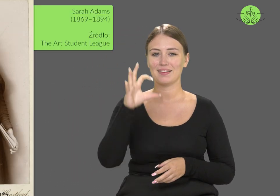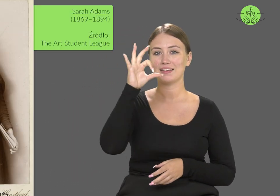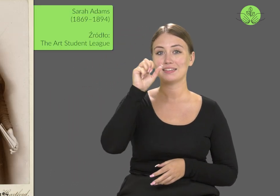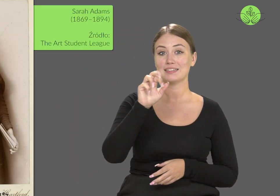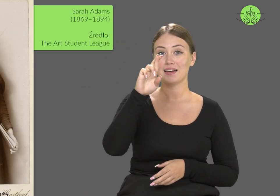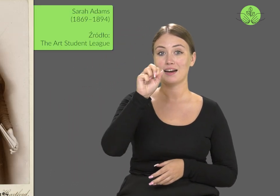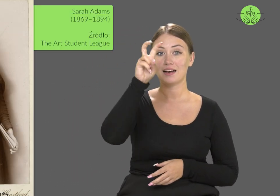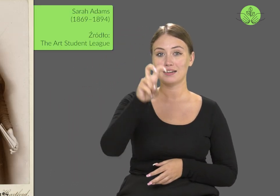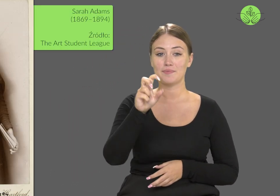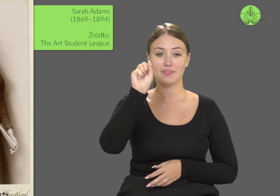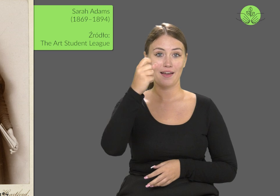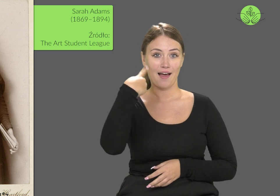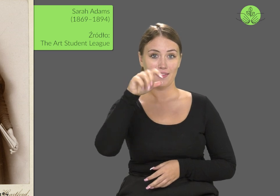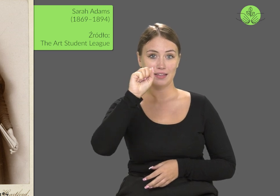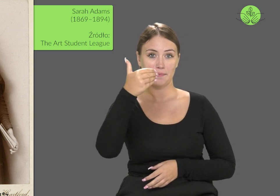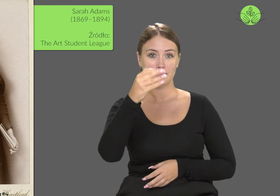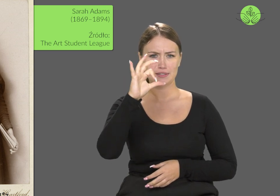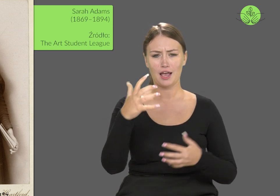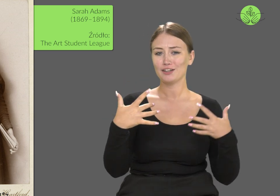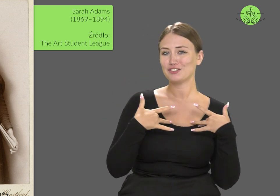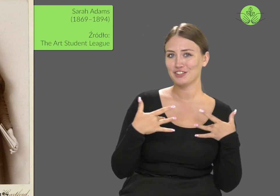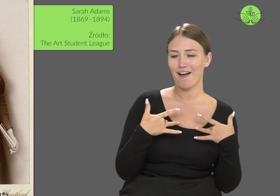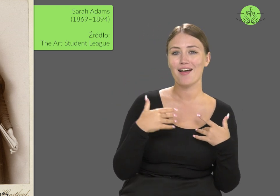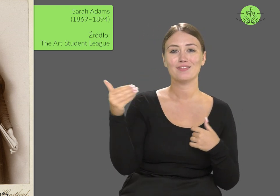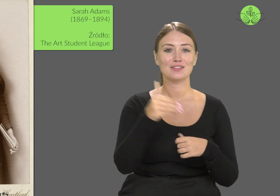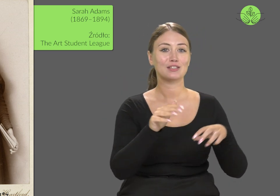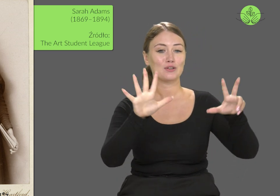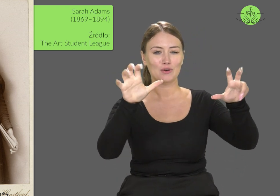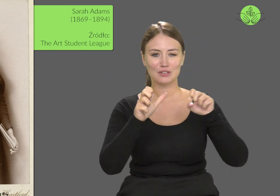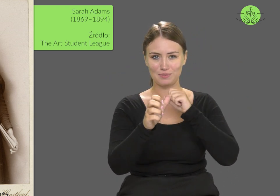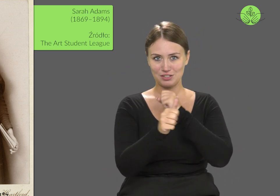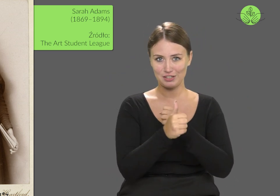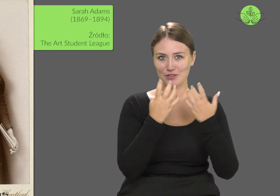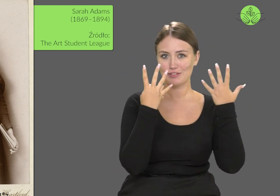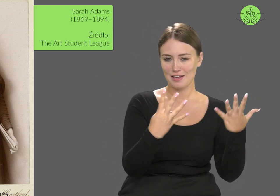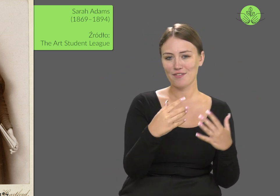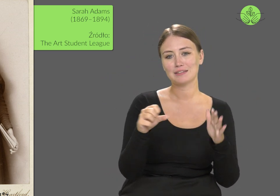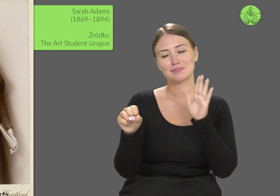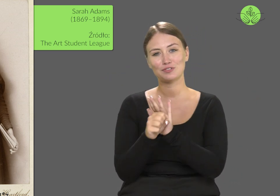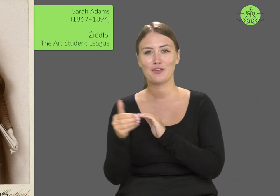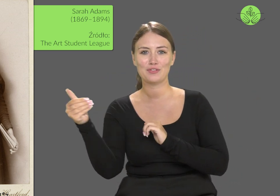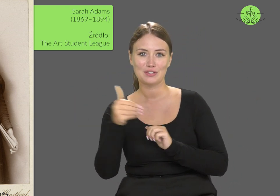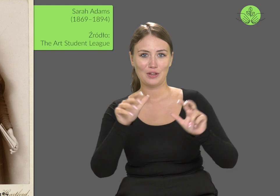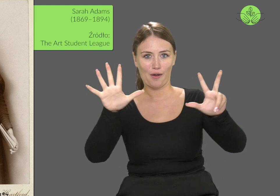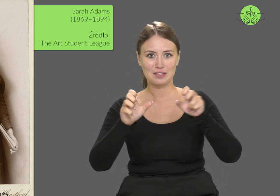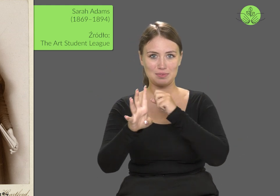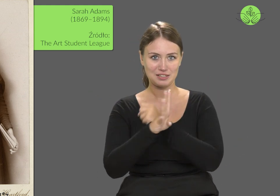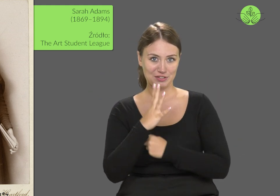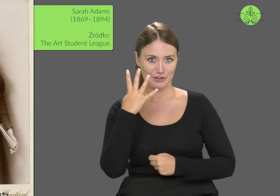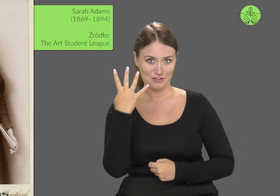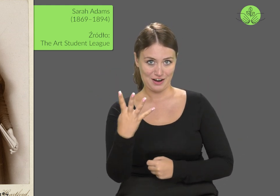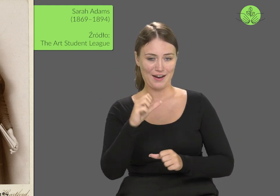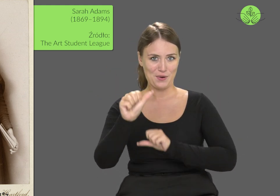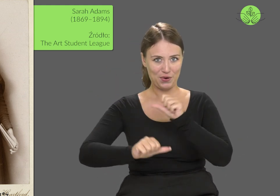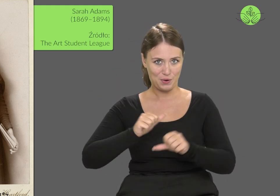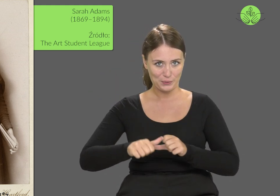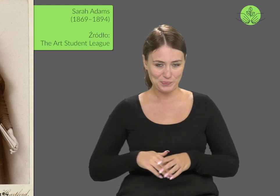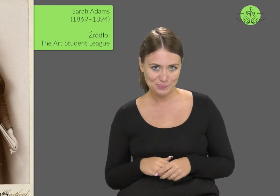Sarah Adams lived from 1869 to 1894.